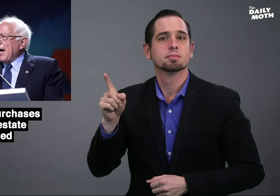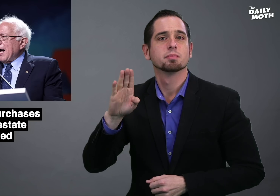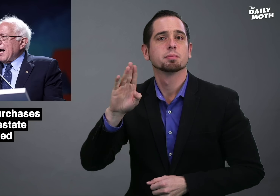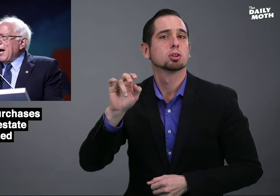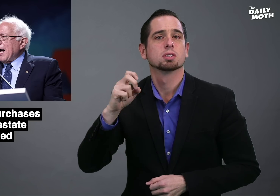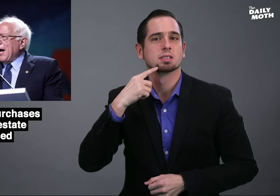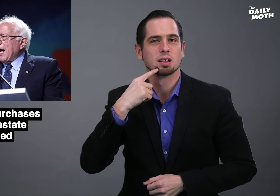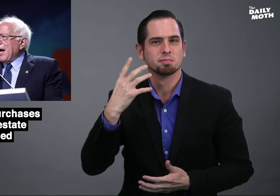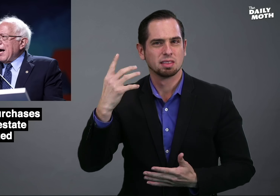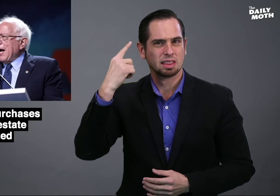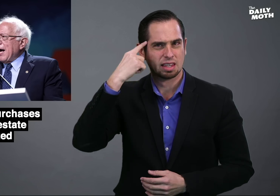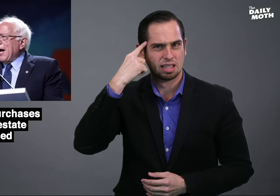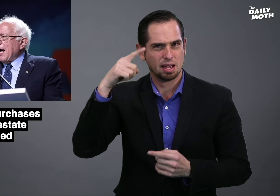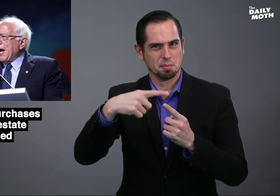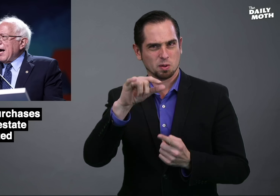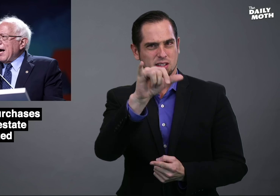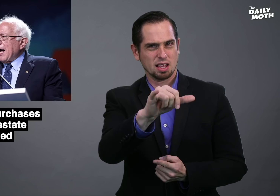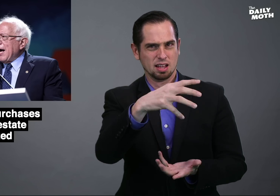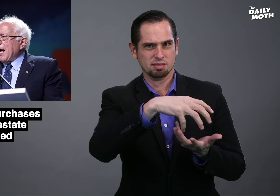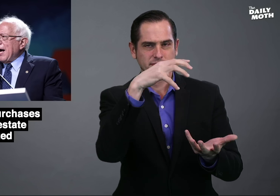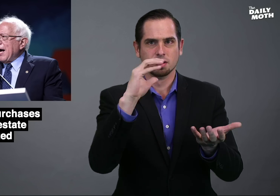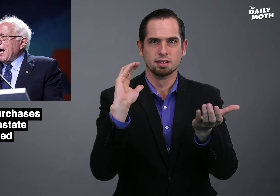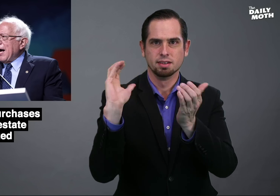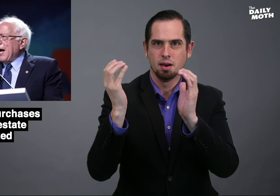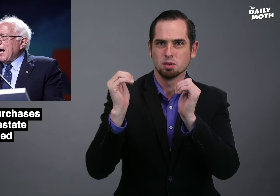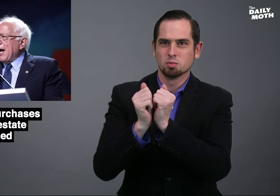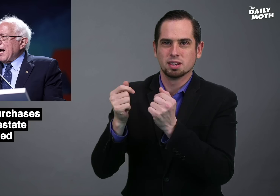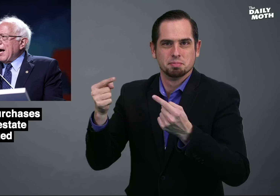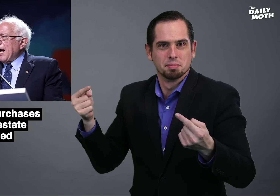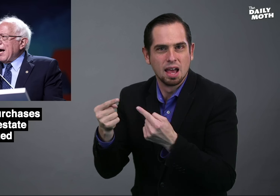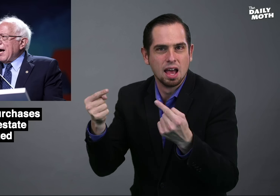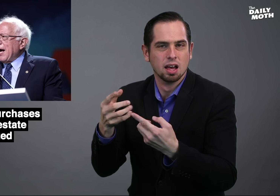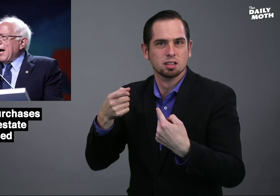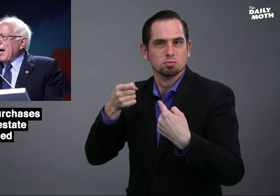He said, "think about that compared to the pain